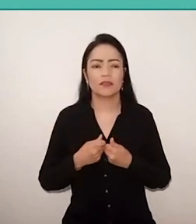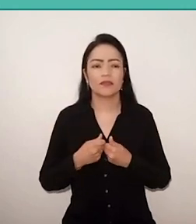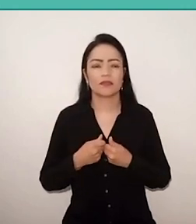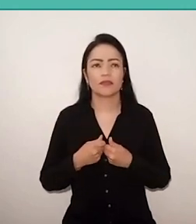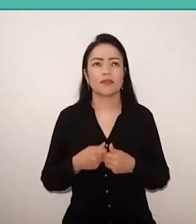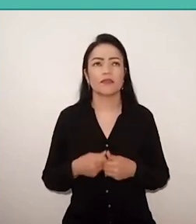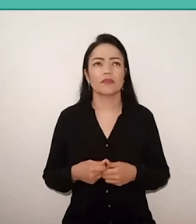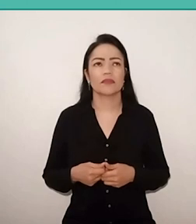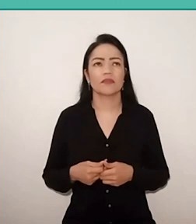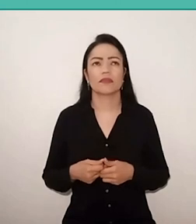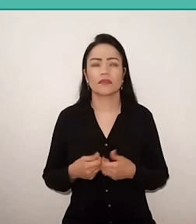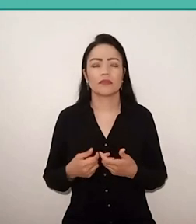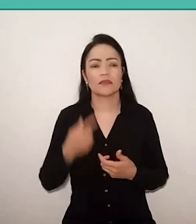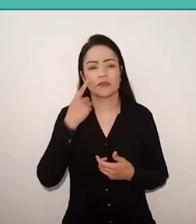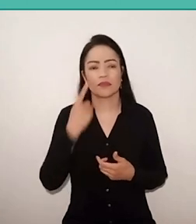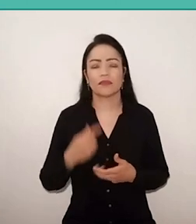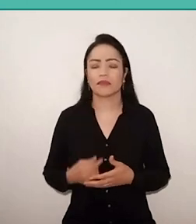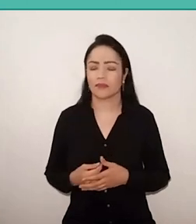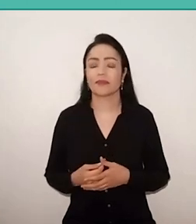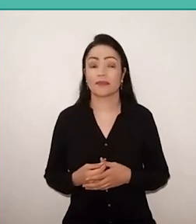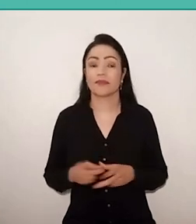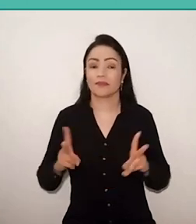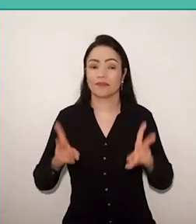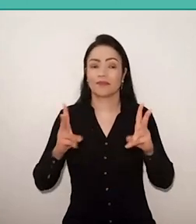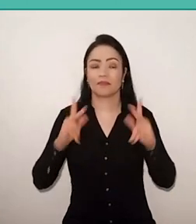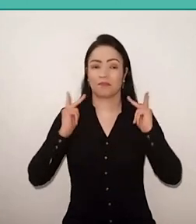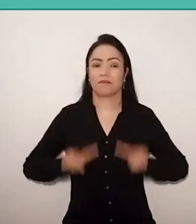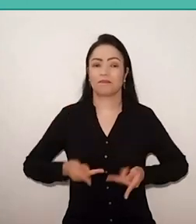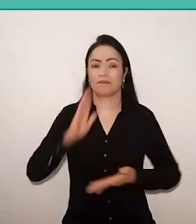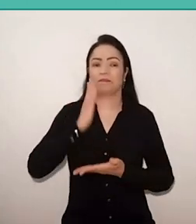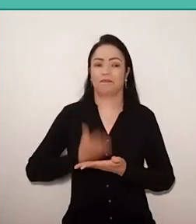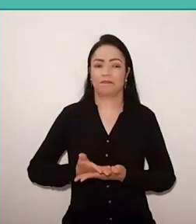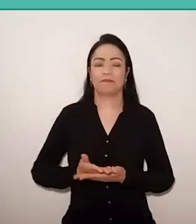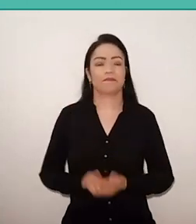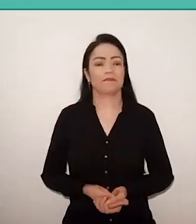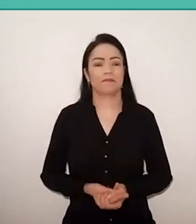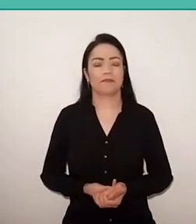what makes us believe still in the human being. I wanted to add the this my presentation